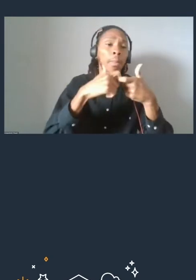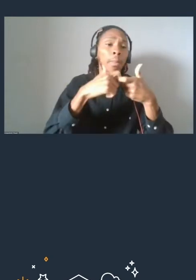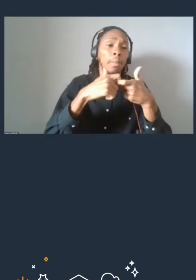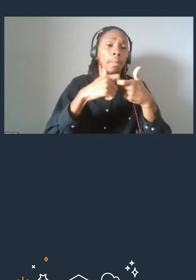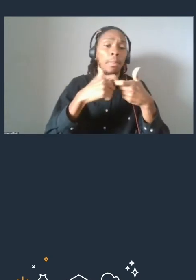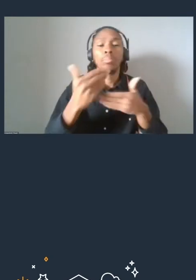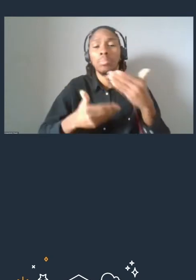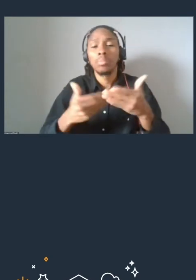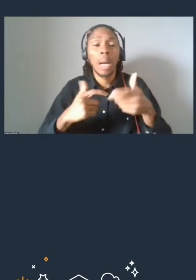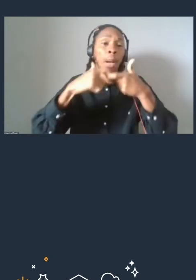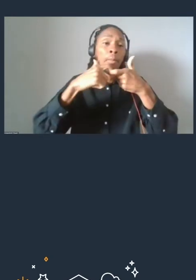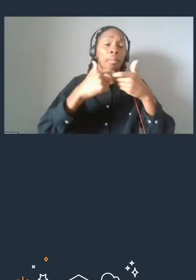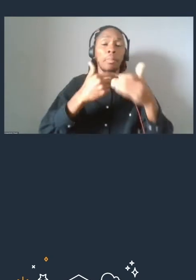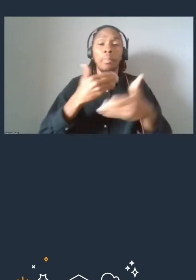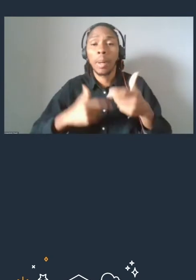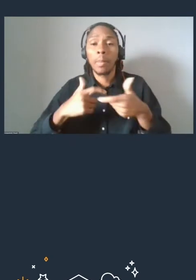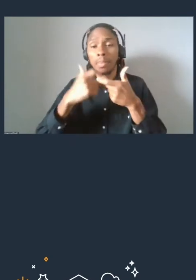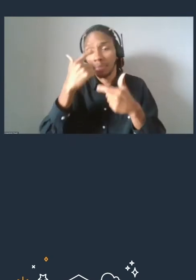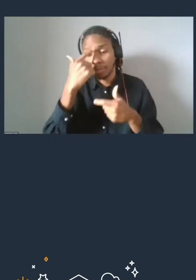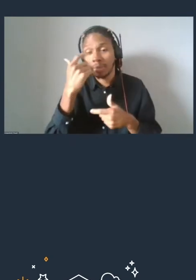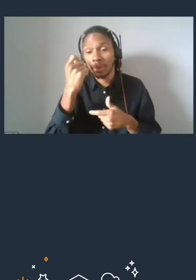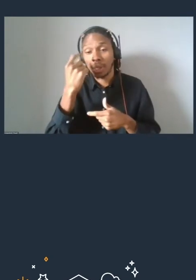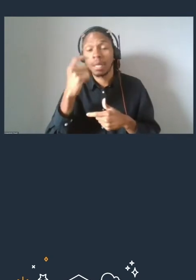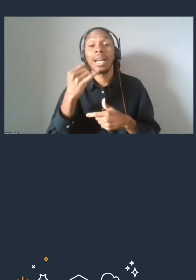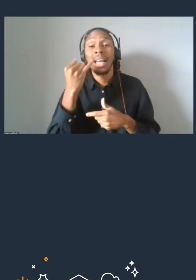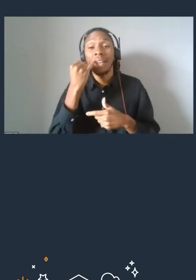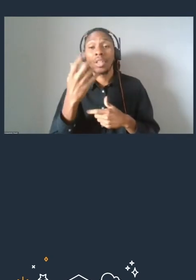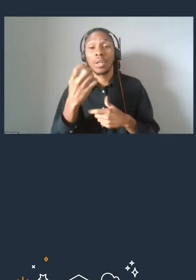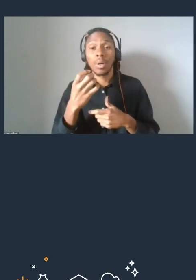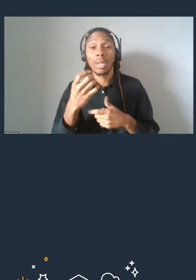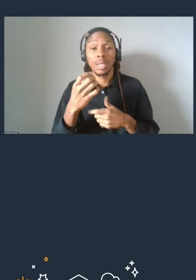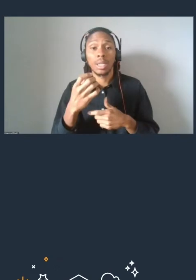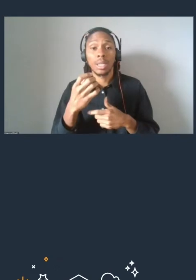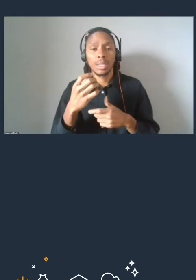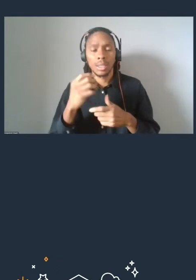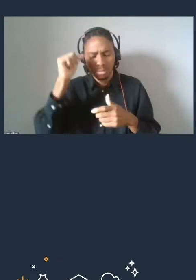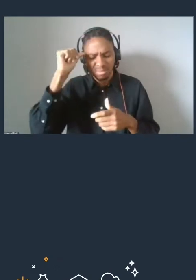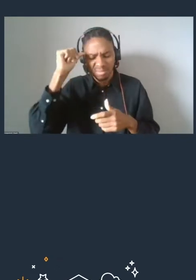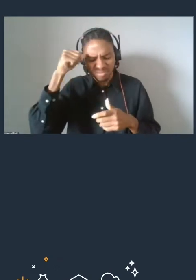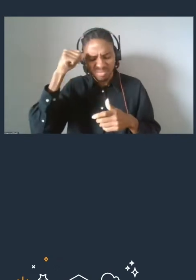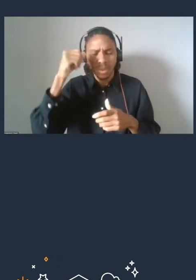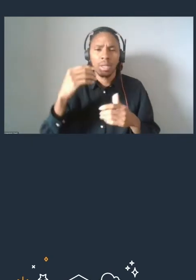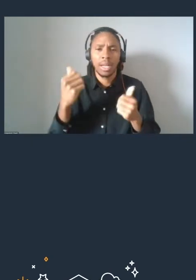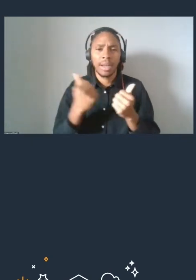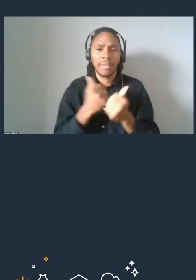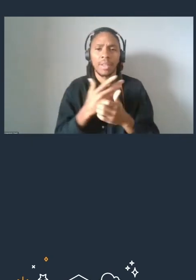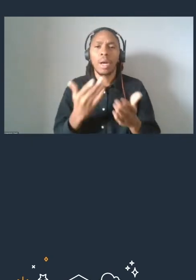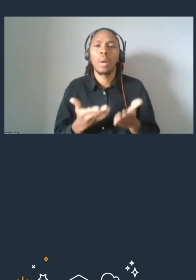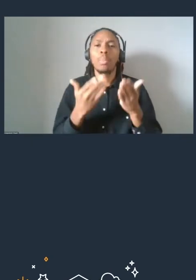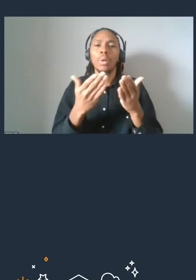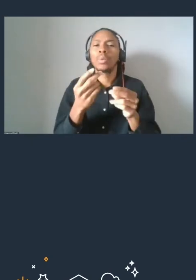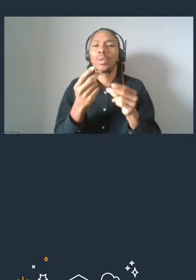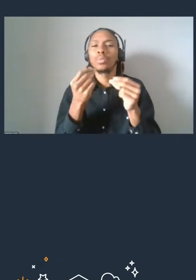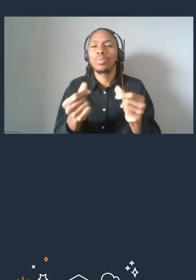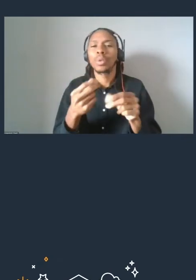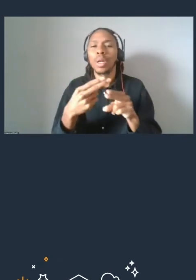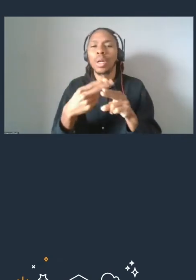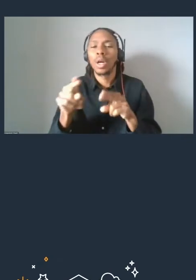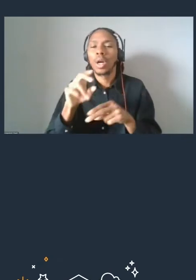and to help you with reinforcing what you're learning with each of these modules, you'll be presented either a short quiz or an assessment at the very end